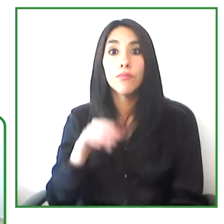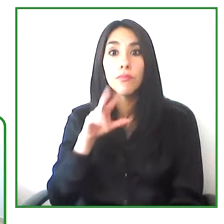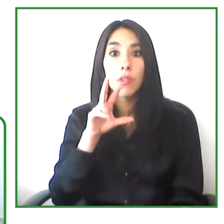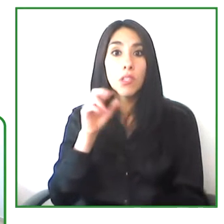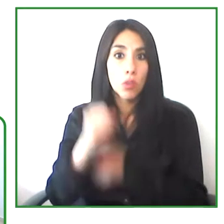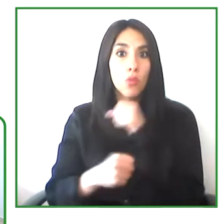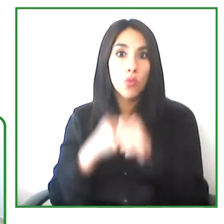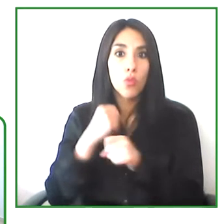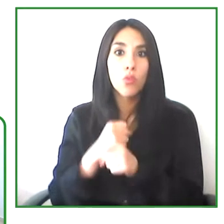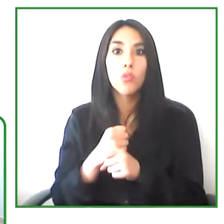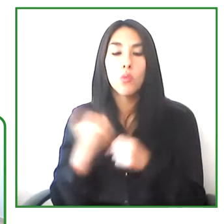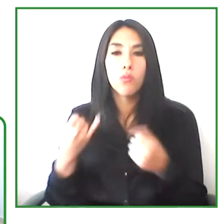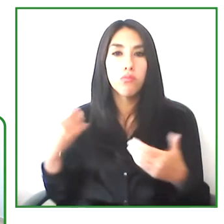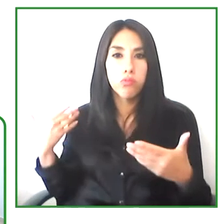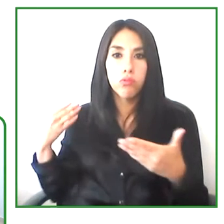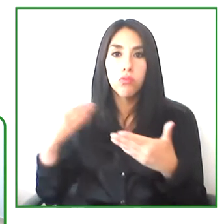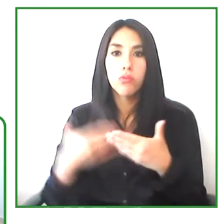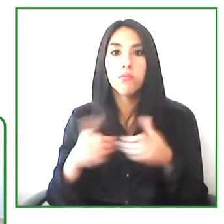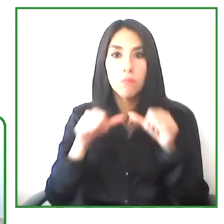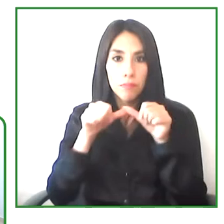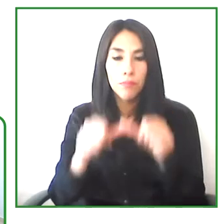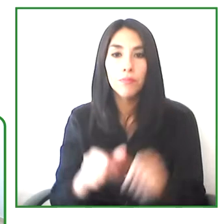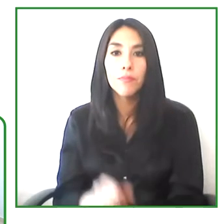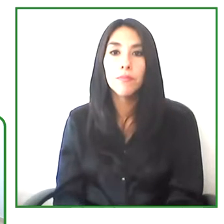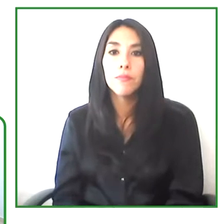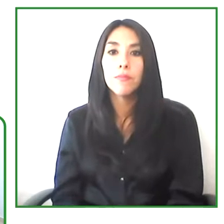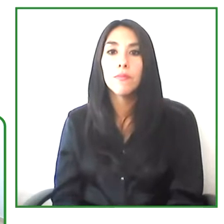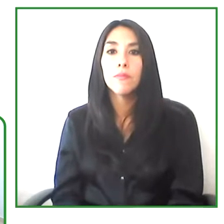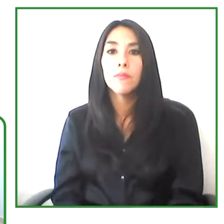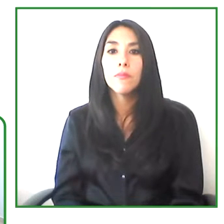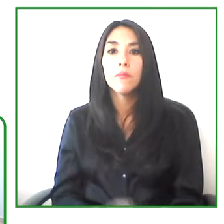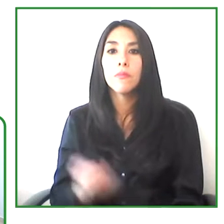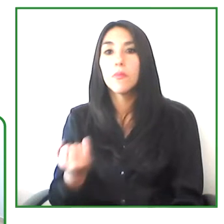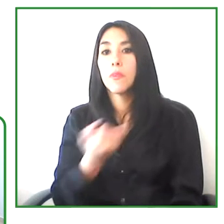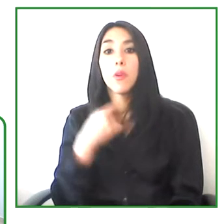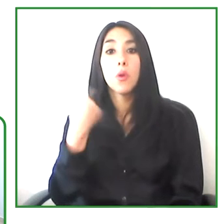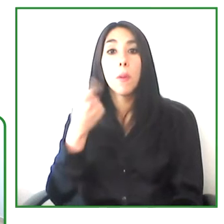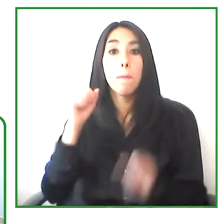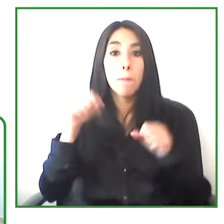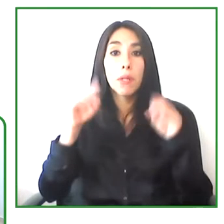Today, we're going to focus on one of the technological tools